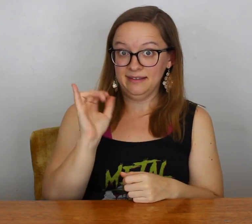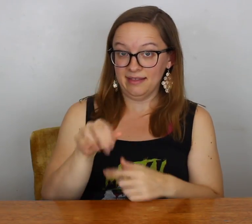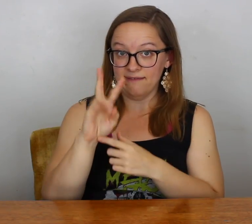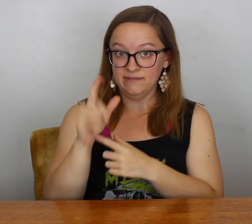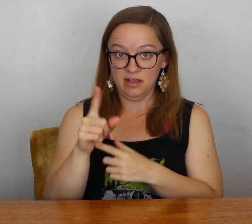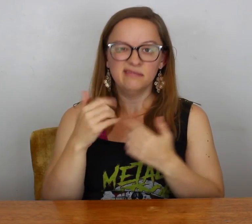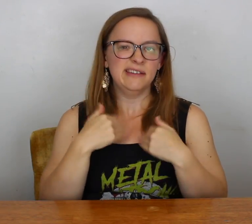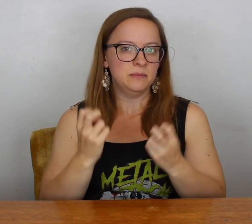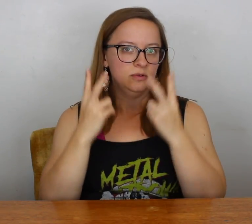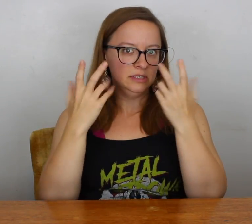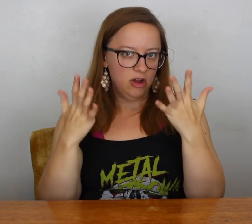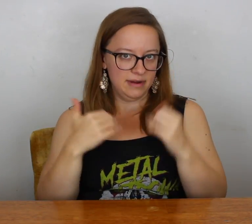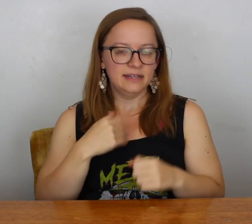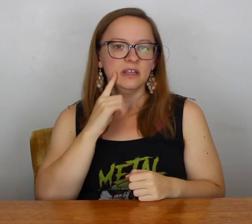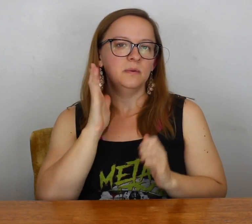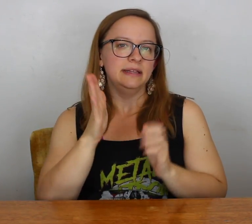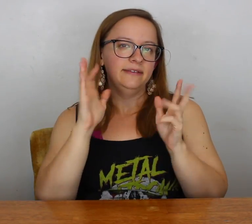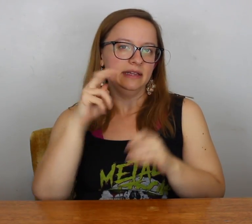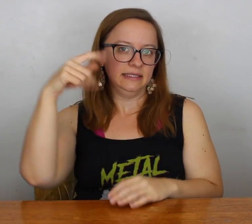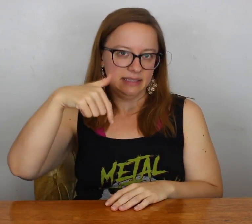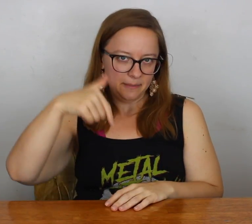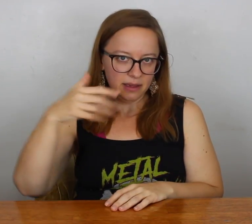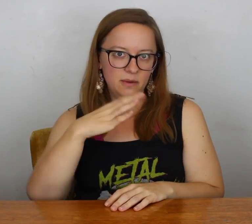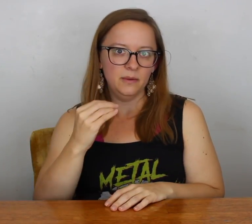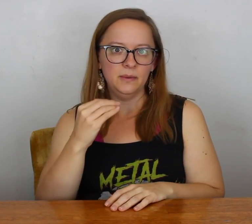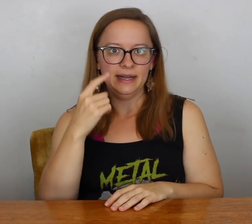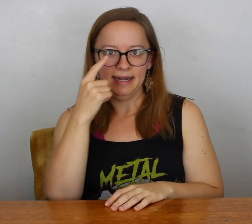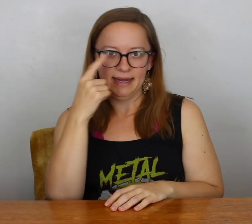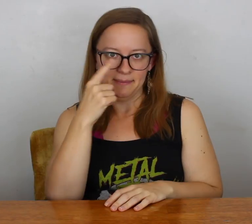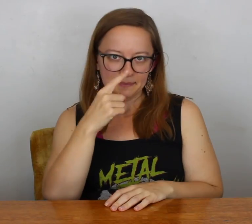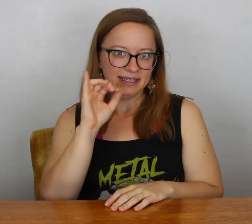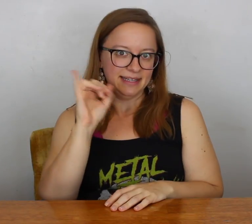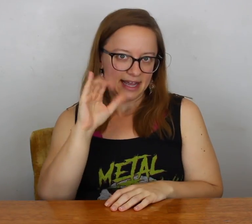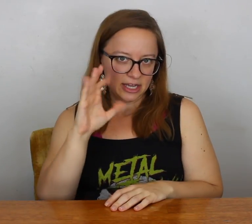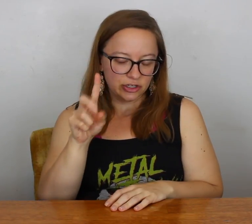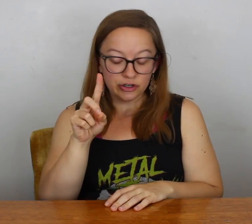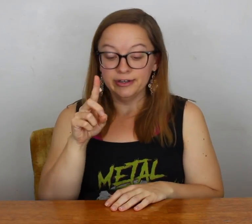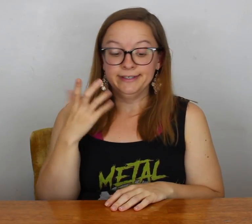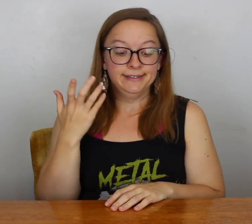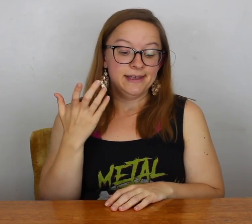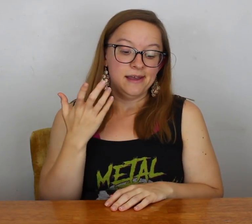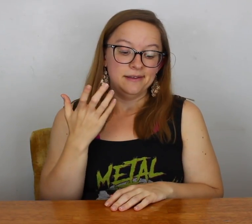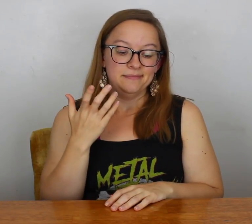So if you want to see that vlog, I have it posted already. I'll leave a link down below and up in the i-cards as well.